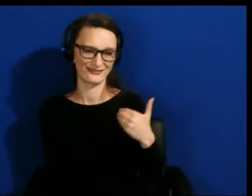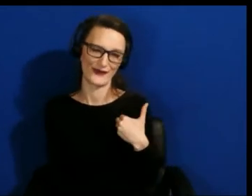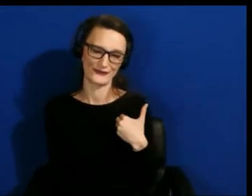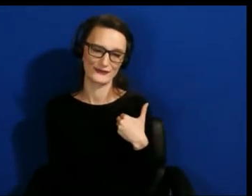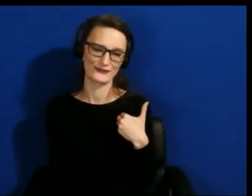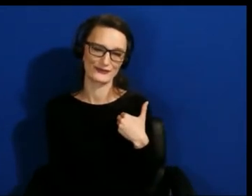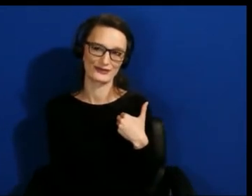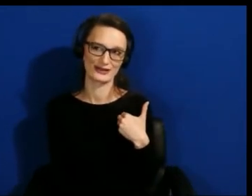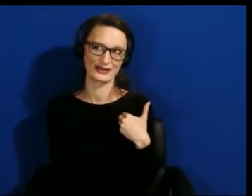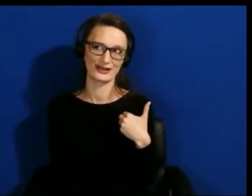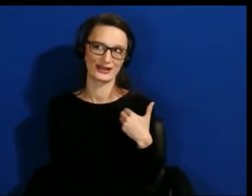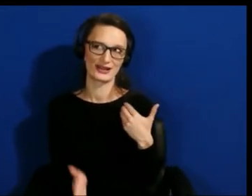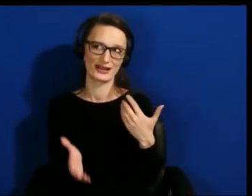in progress.